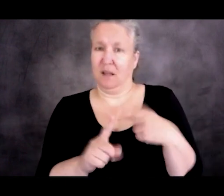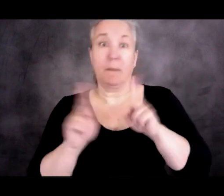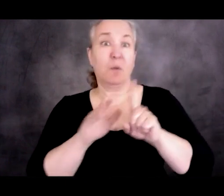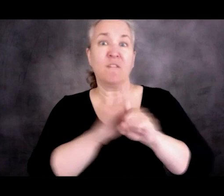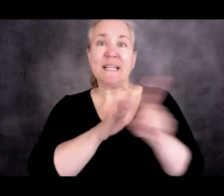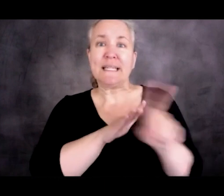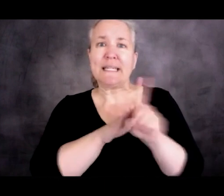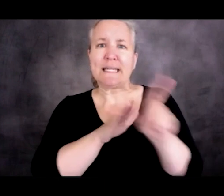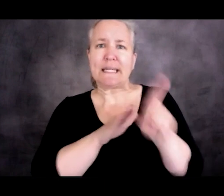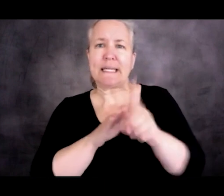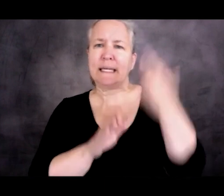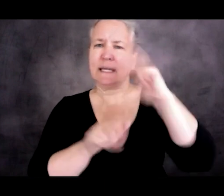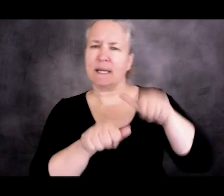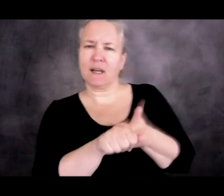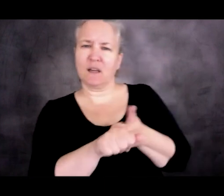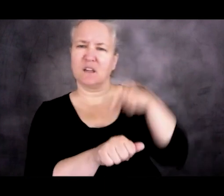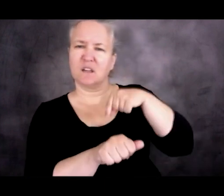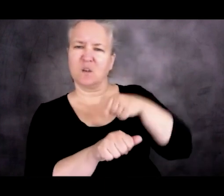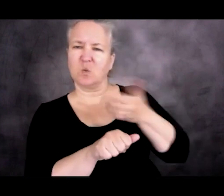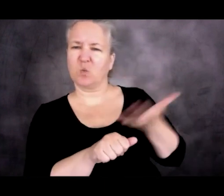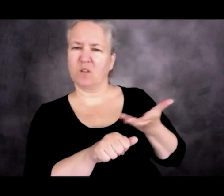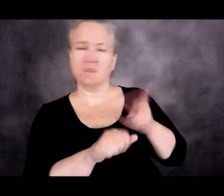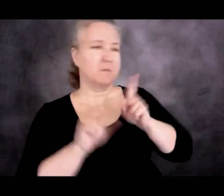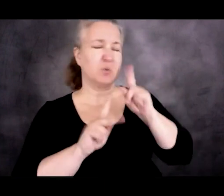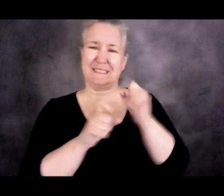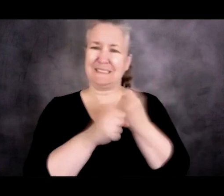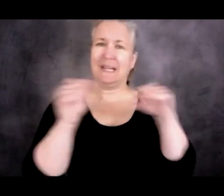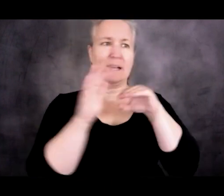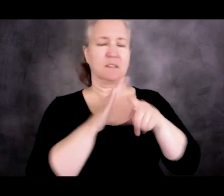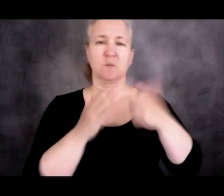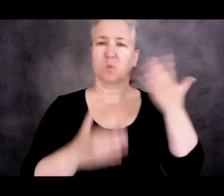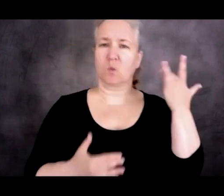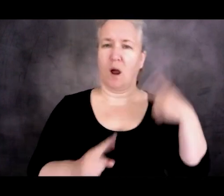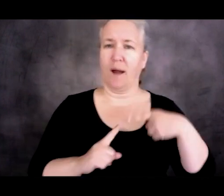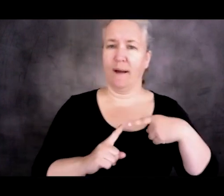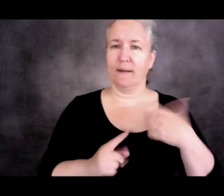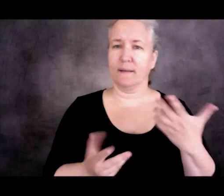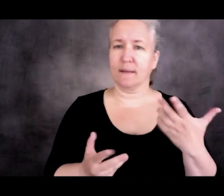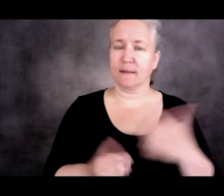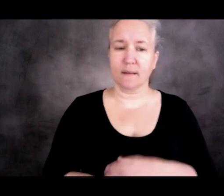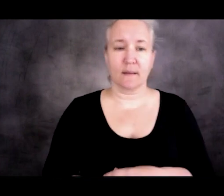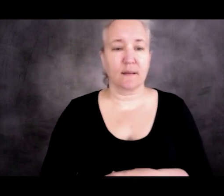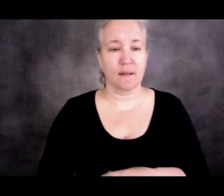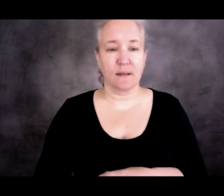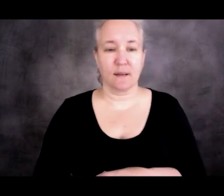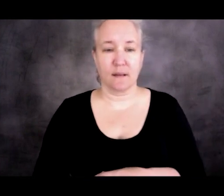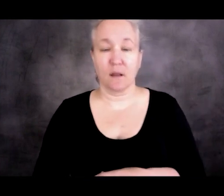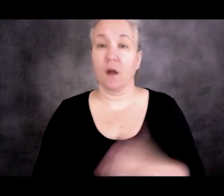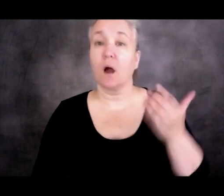What is the reason for asylum? And the way that the previous Accords are phrased